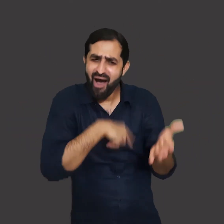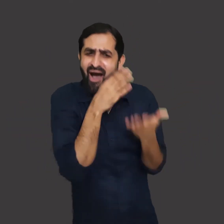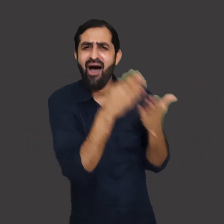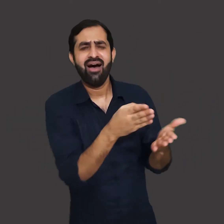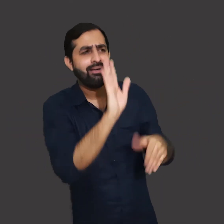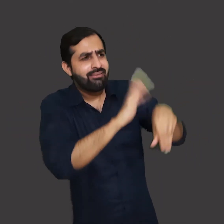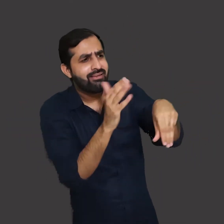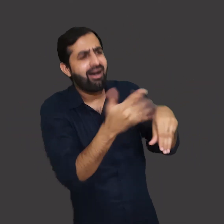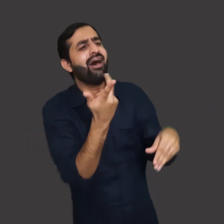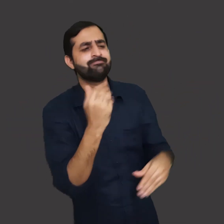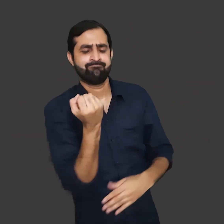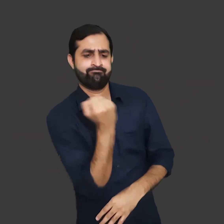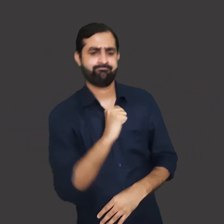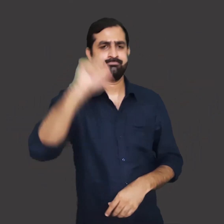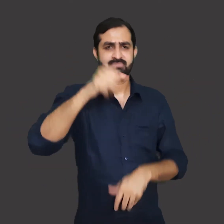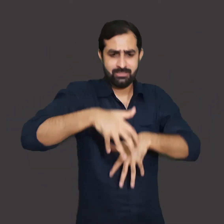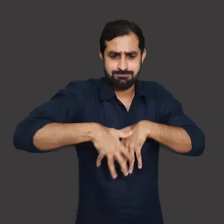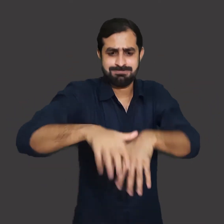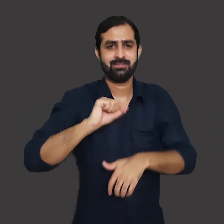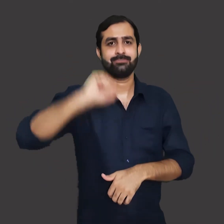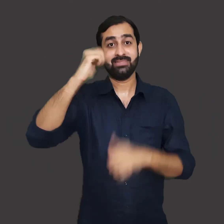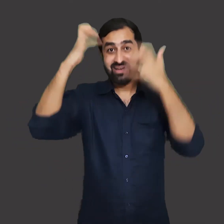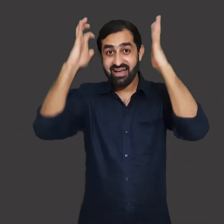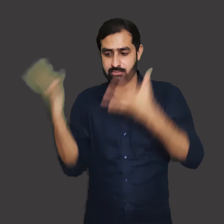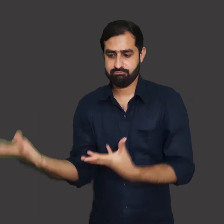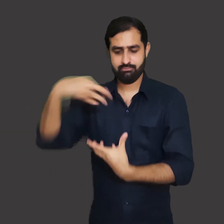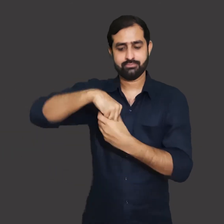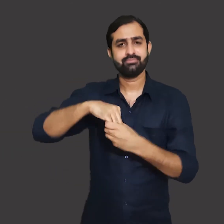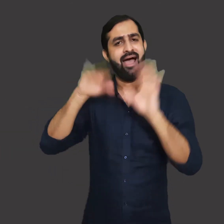Also, she involved in protesting the policies of government.